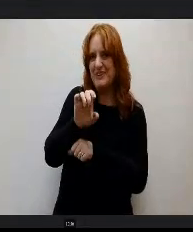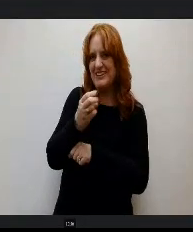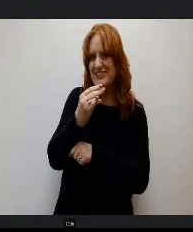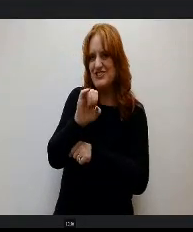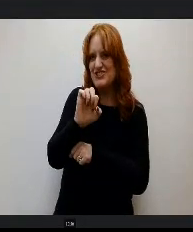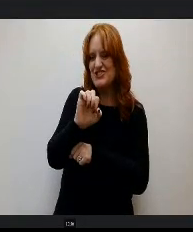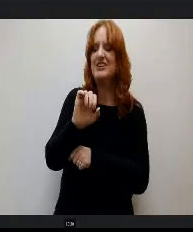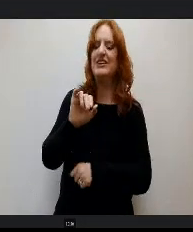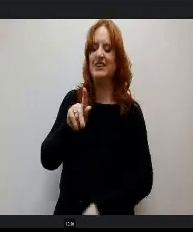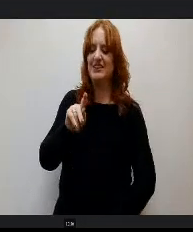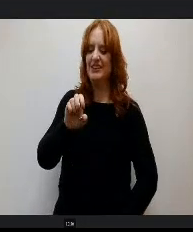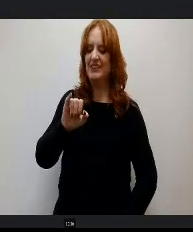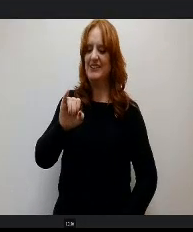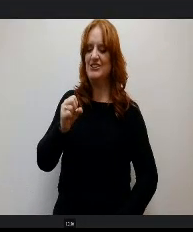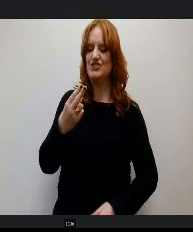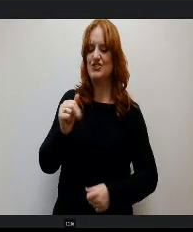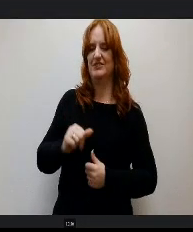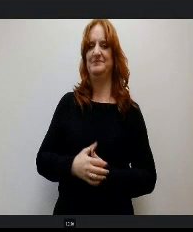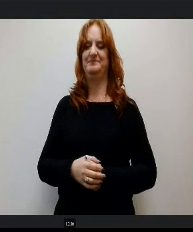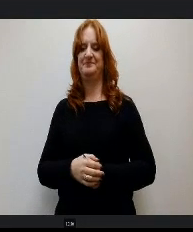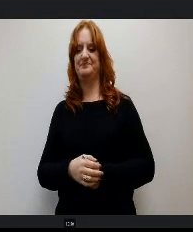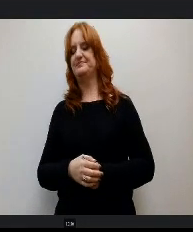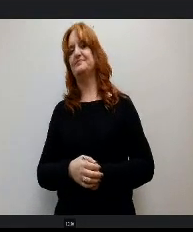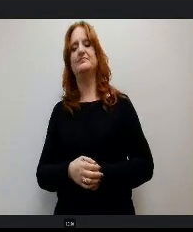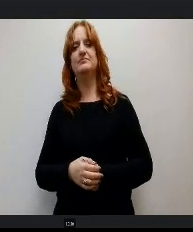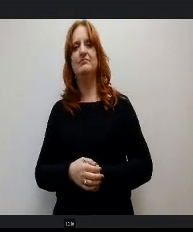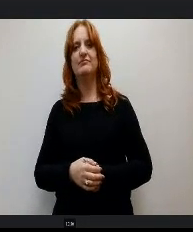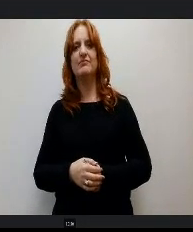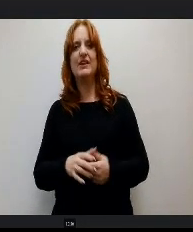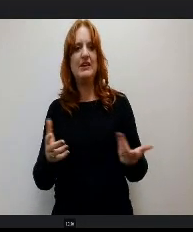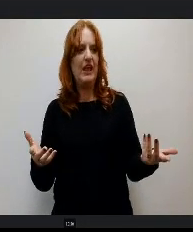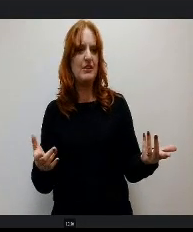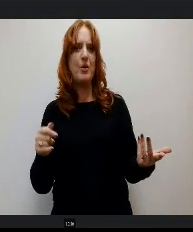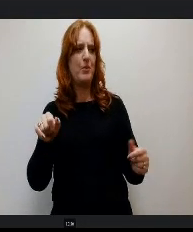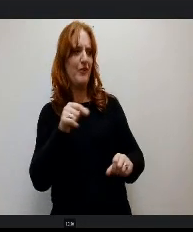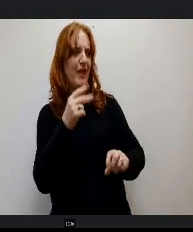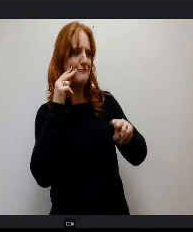So had a we had a chance to be at legacy peak and was really awesome.